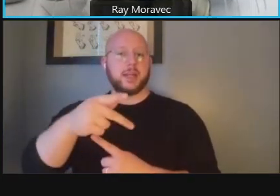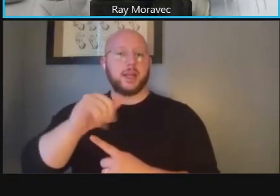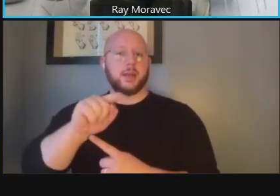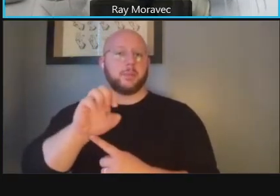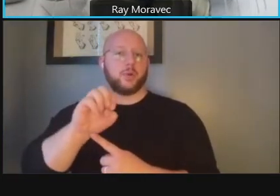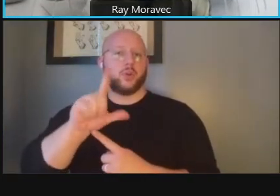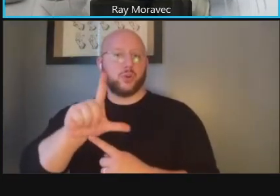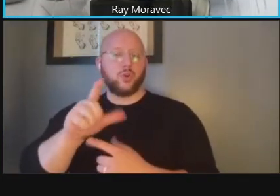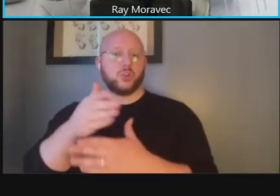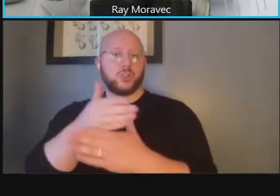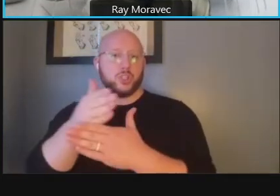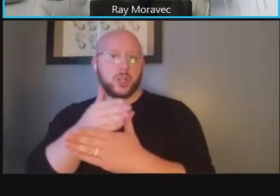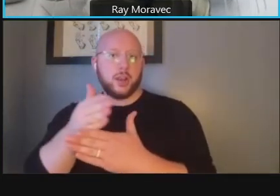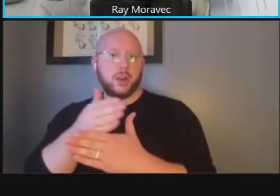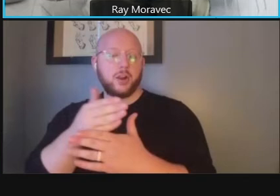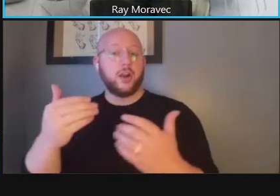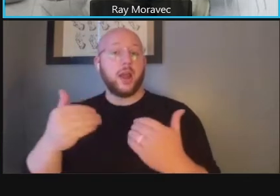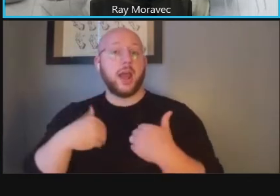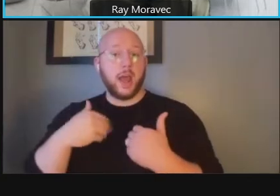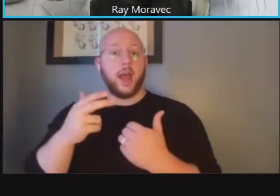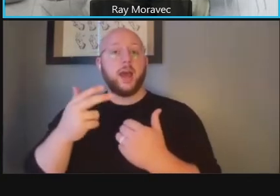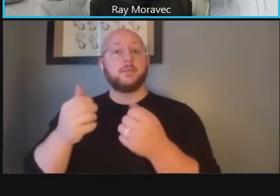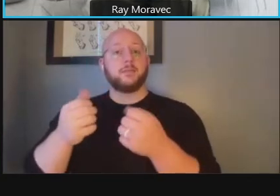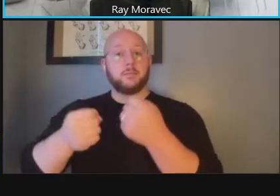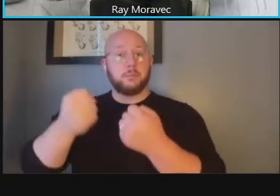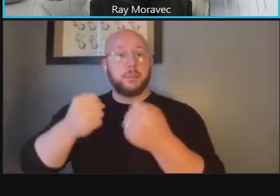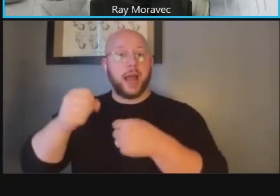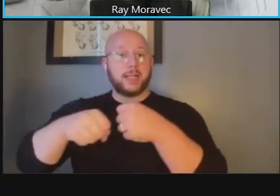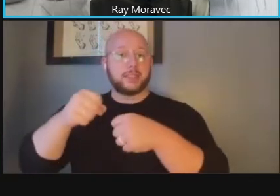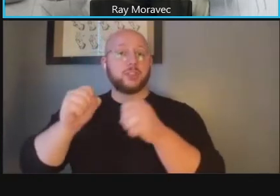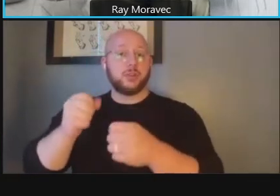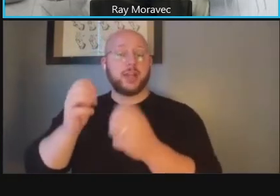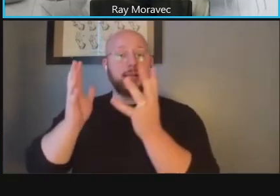dockless bikes that can be left we'd like to try to identify areas so that they're